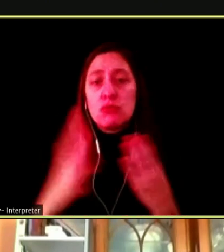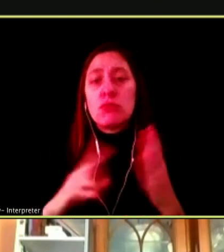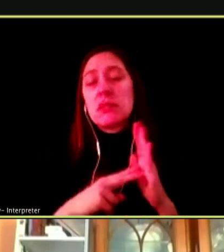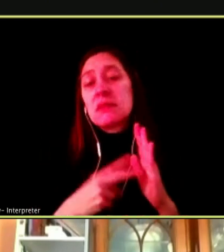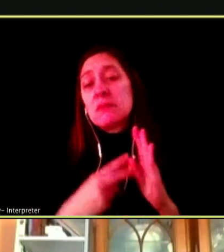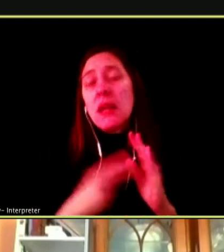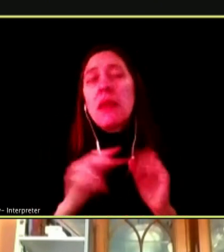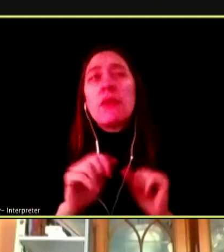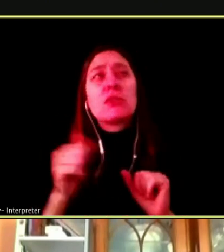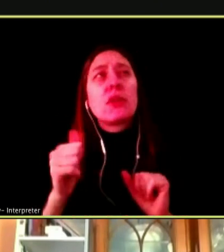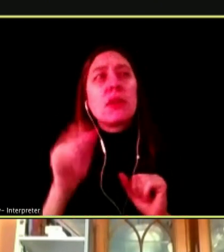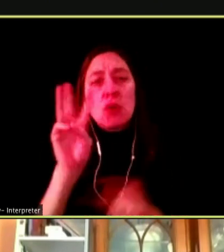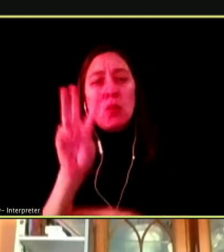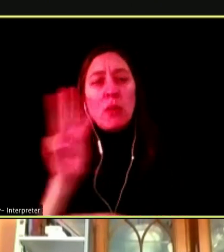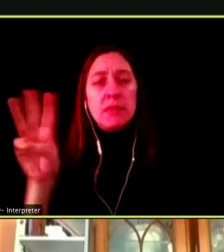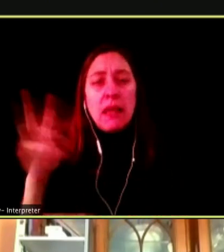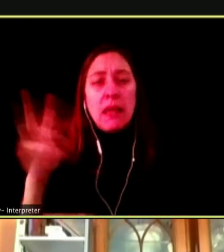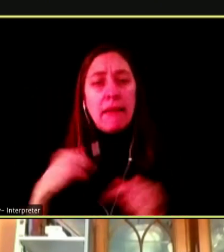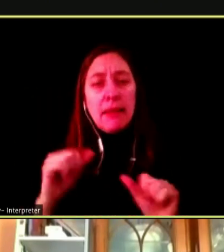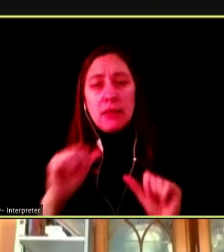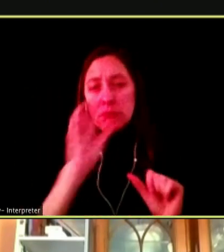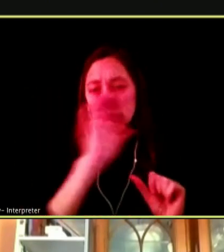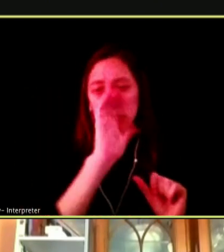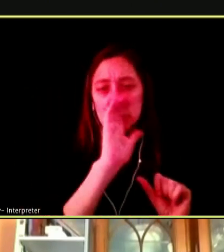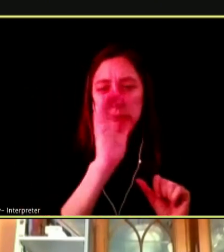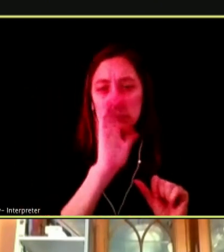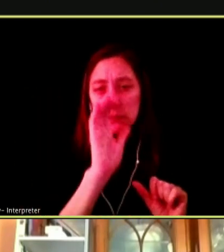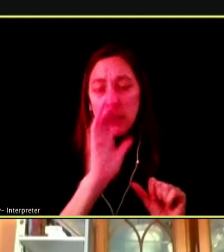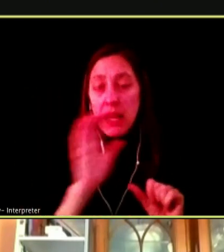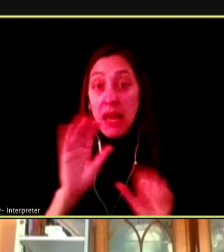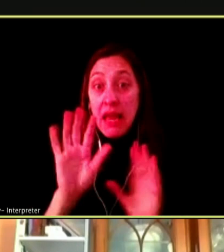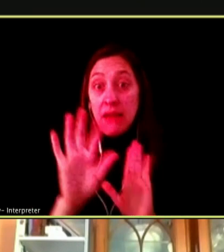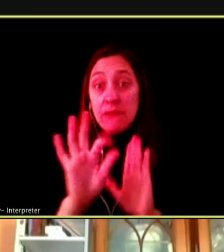THERE'S A WEBSITE AND I CAN TRY TO FIND A WAY TO DROP IT IN THE CHAT FOR EVERYONE, WHERE